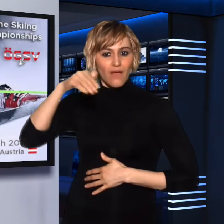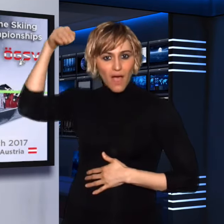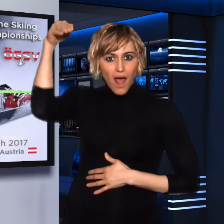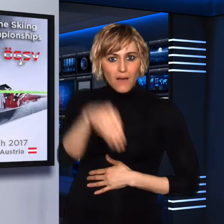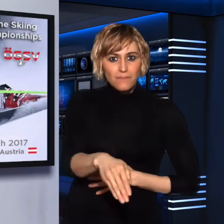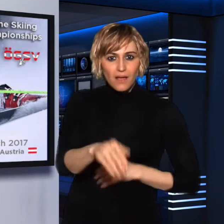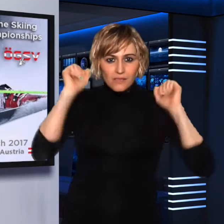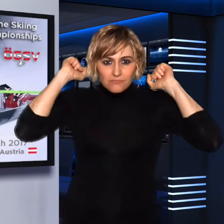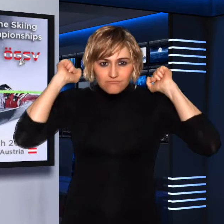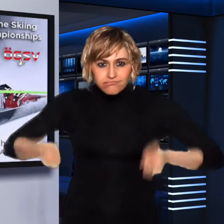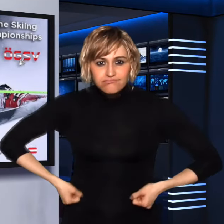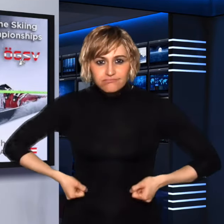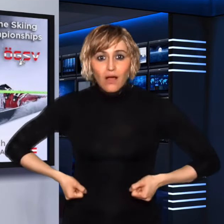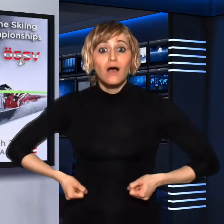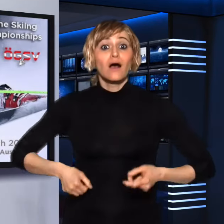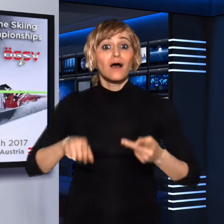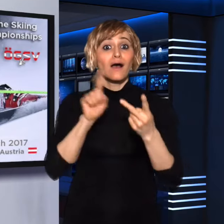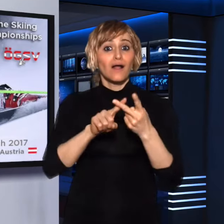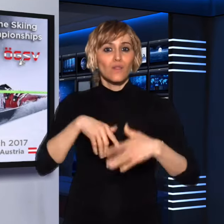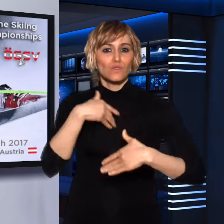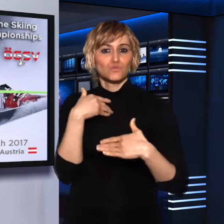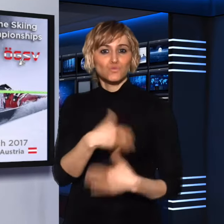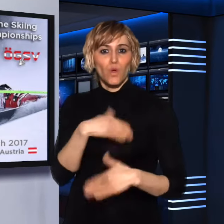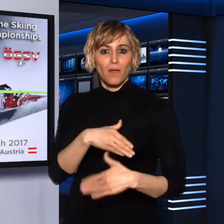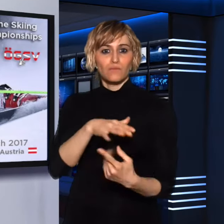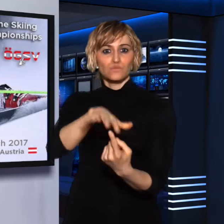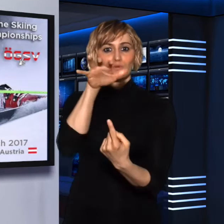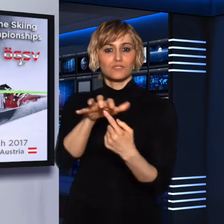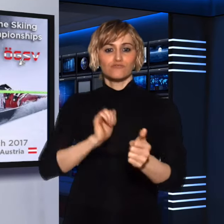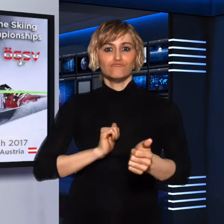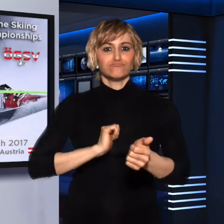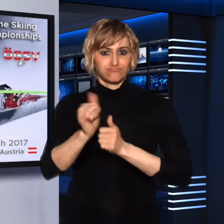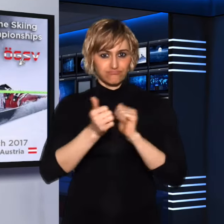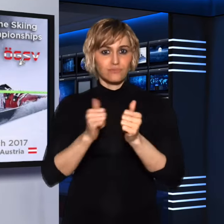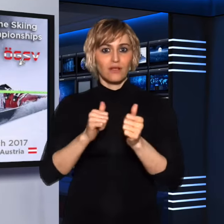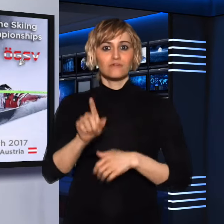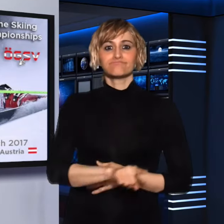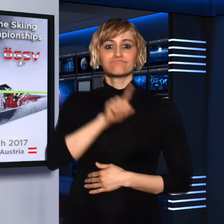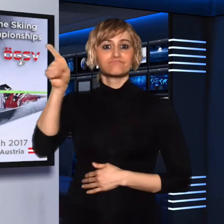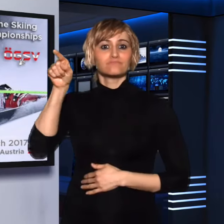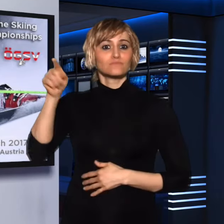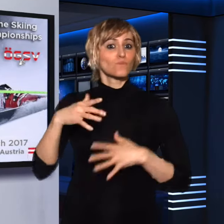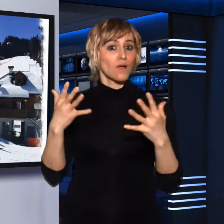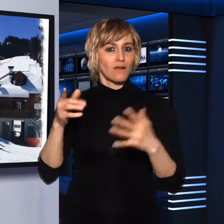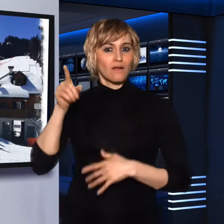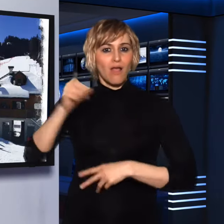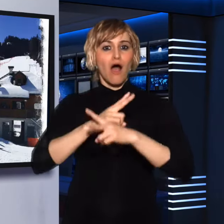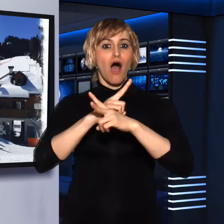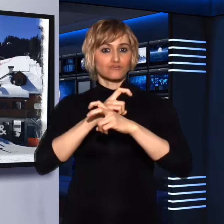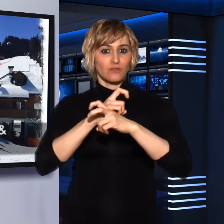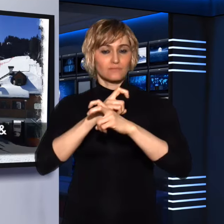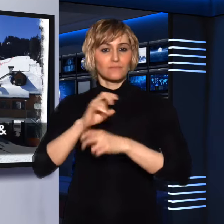2nd World Deaf Alpine Skiing and Snowboard Championships